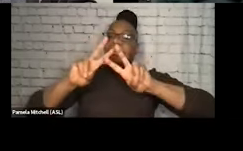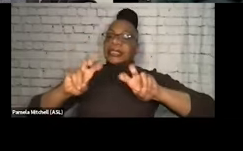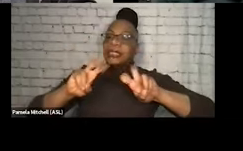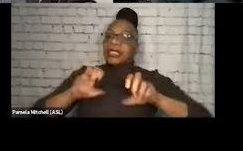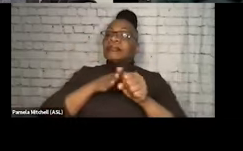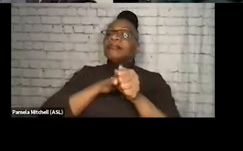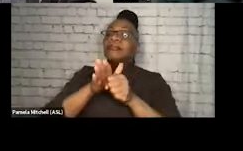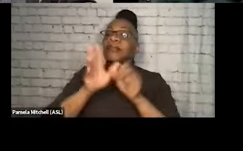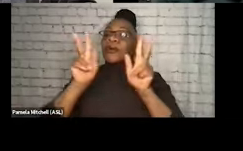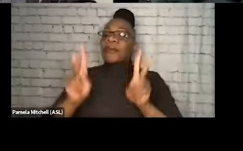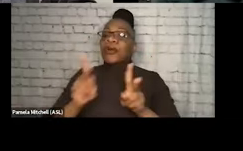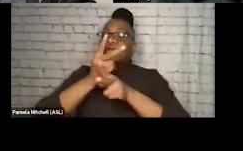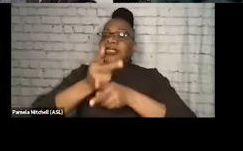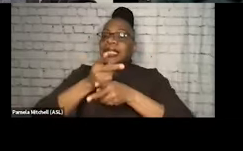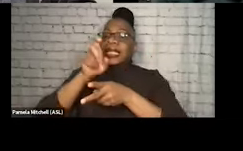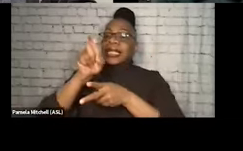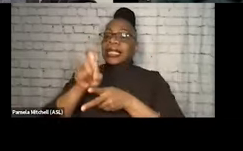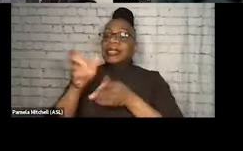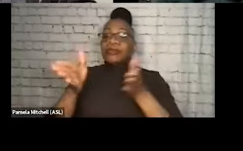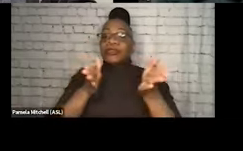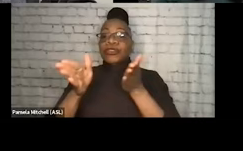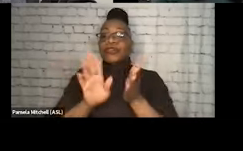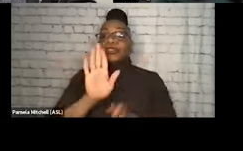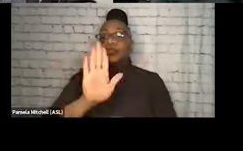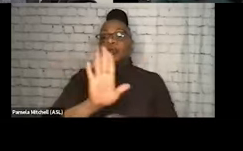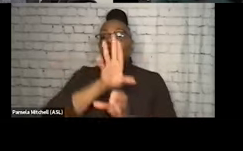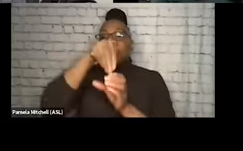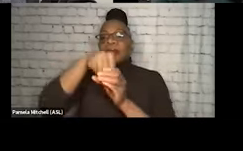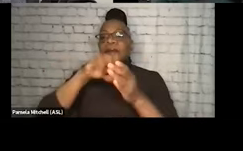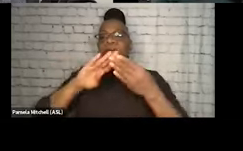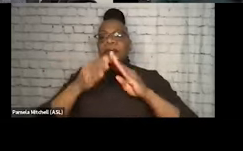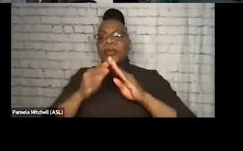of recipients of services in your community, and how to center